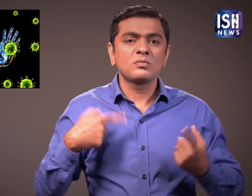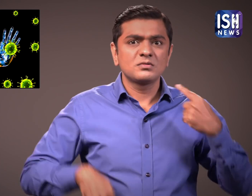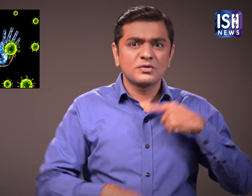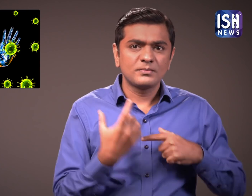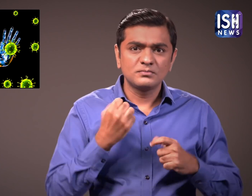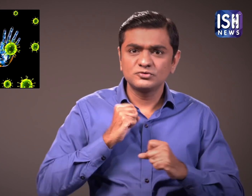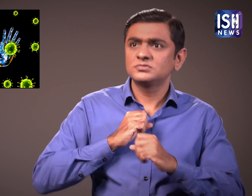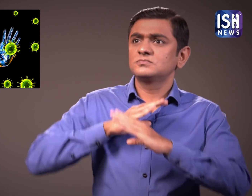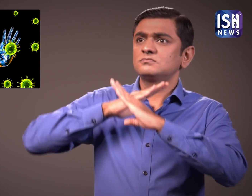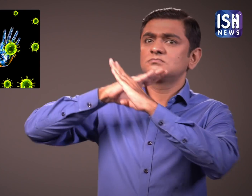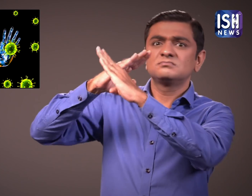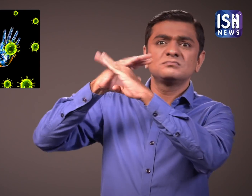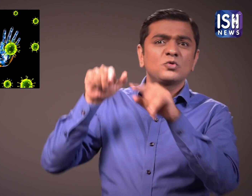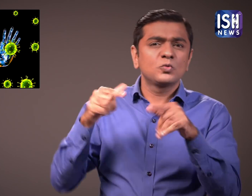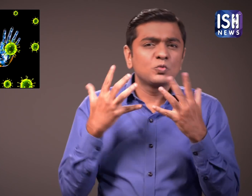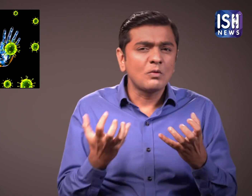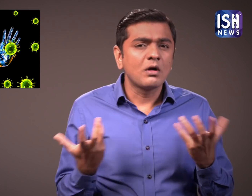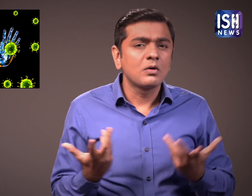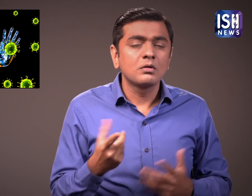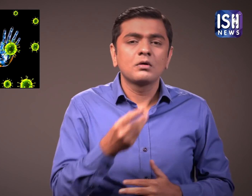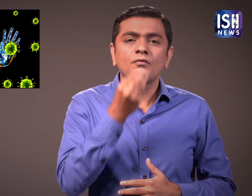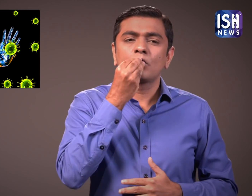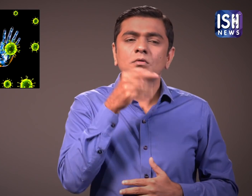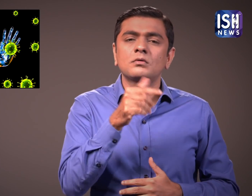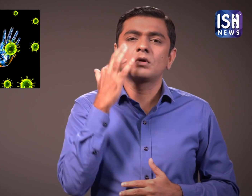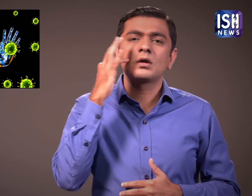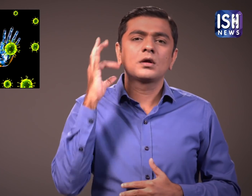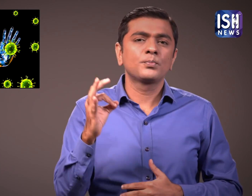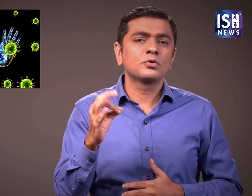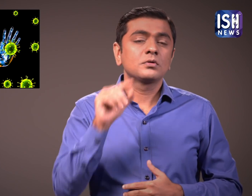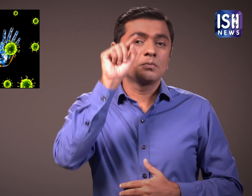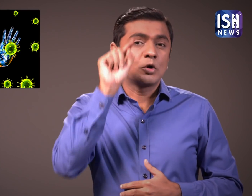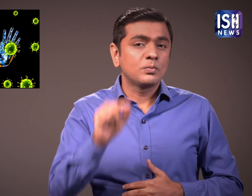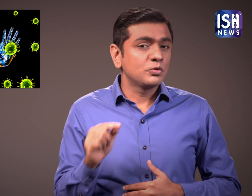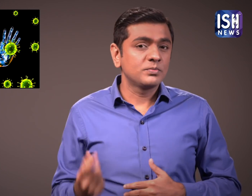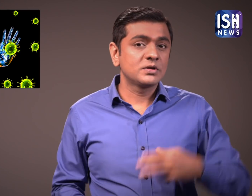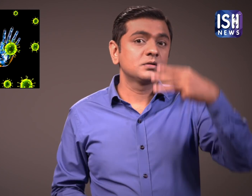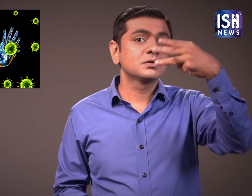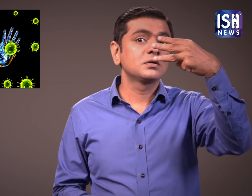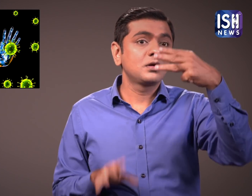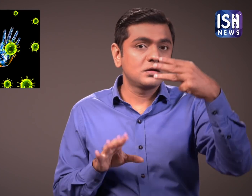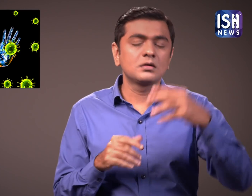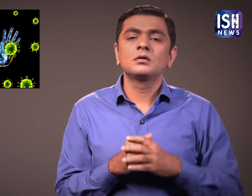Strong immunity can protect you, for which you need to eat food rich in 3 components -